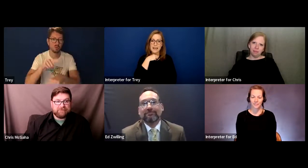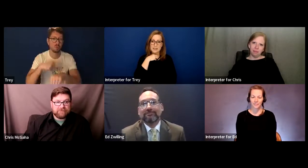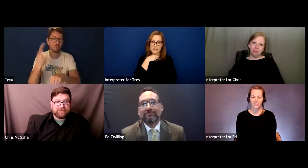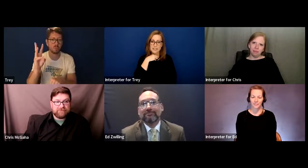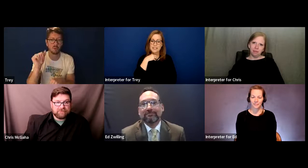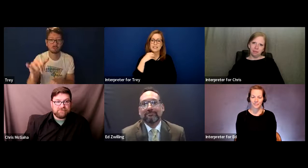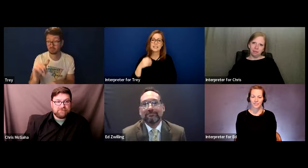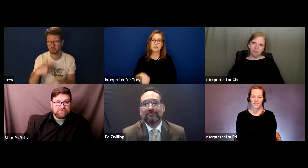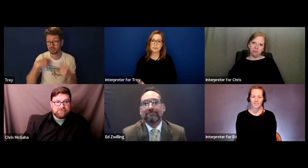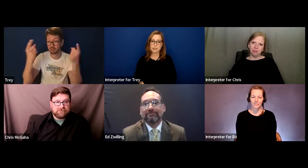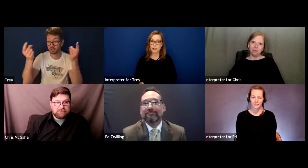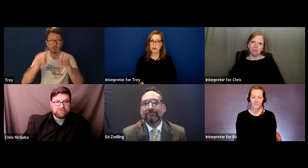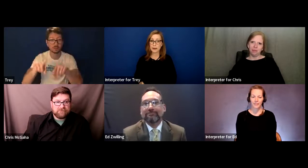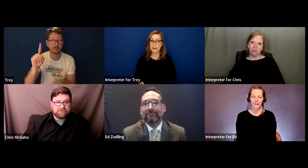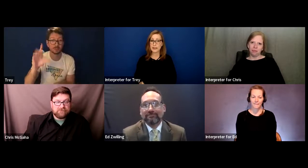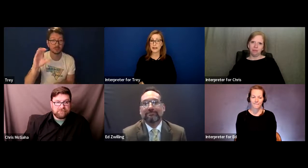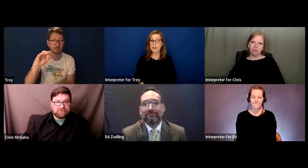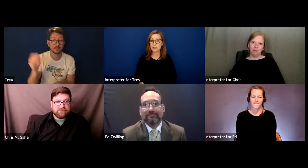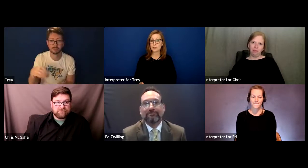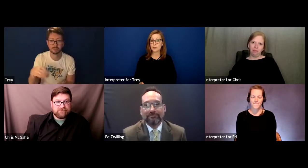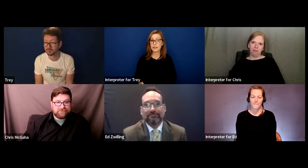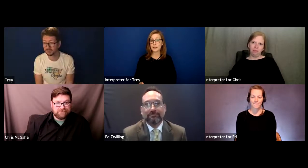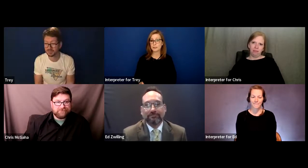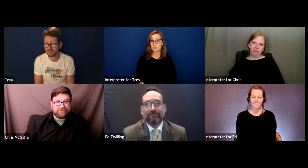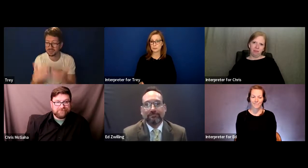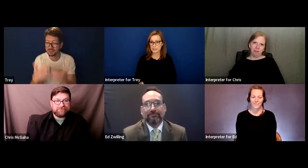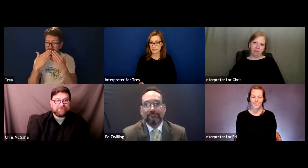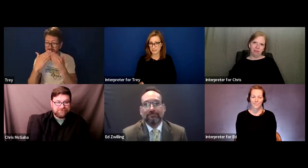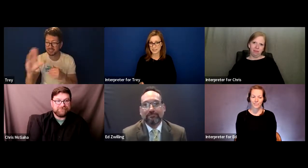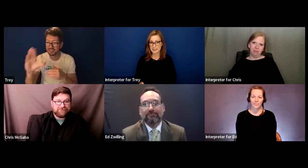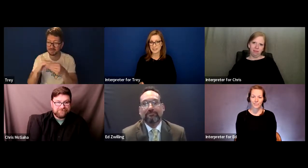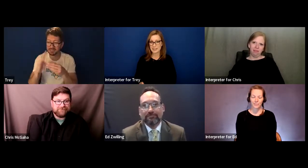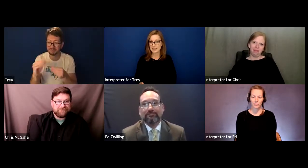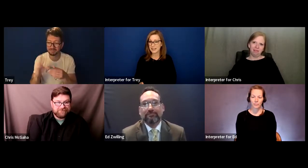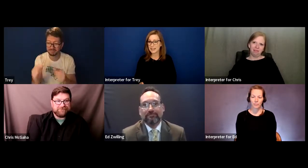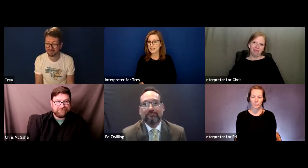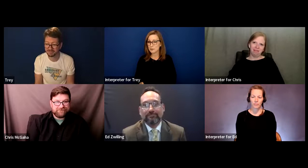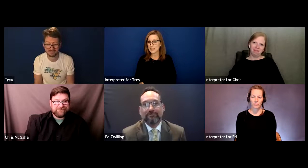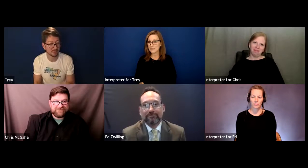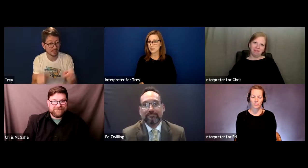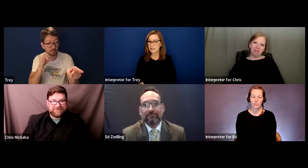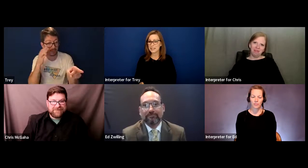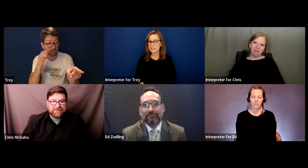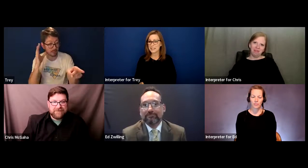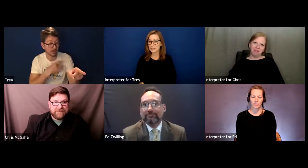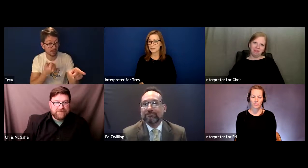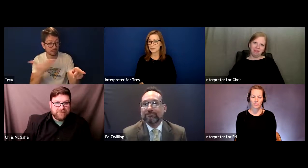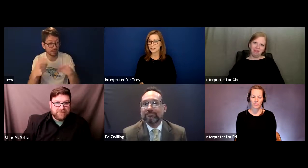Advocacy goes a long way. I agree 100%! And then we have from Andy, thank you very much.